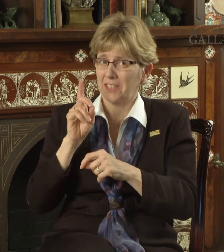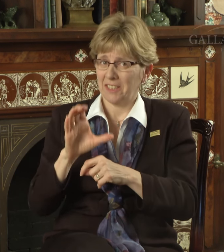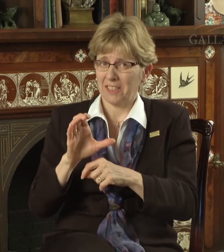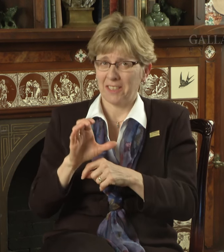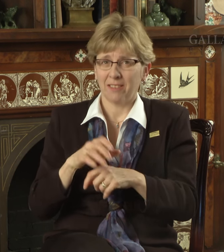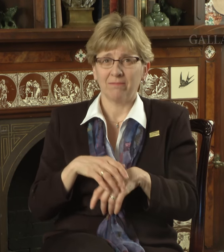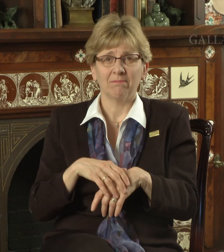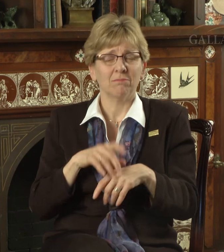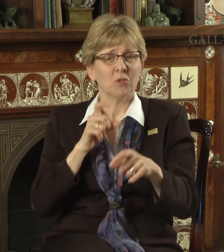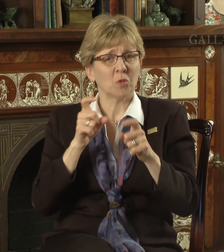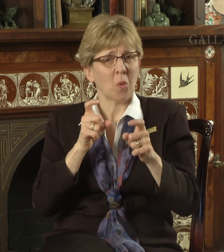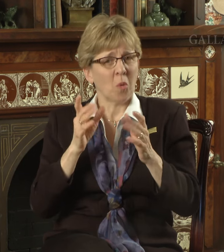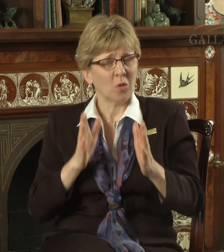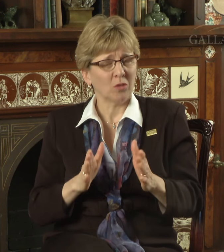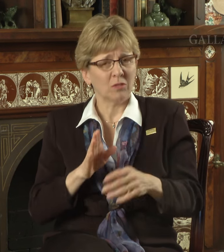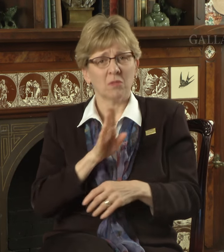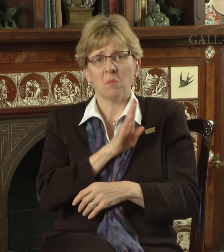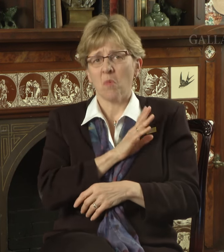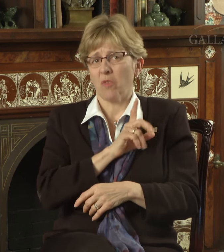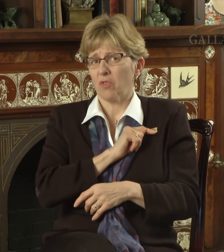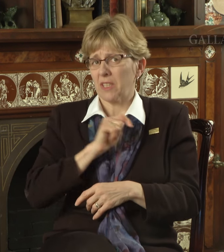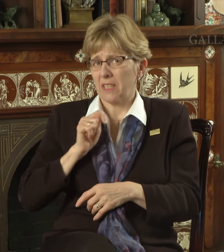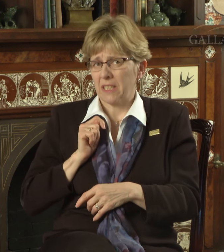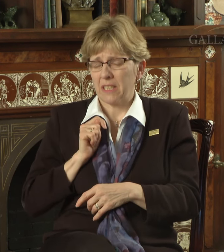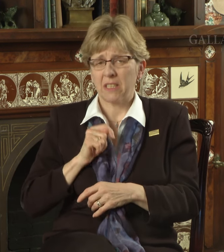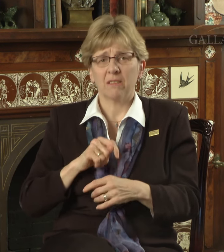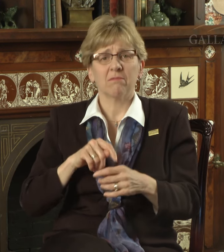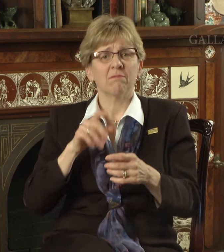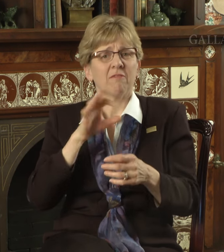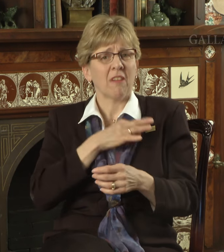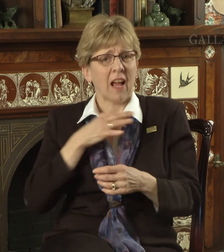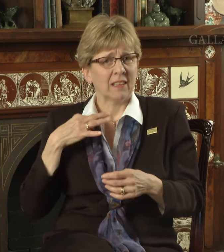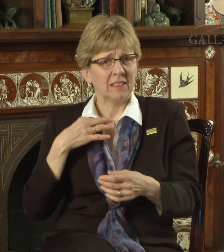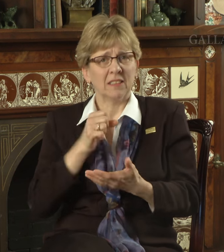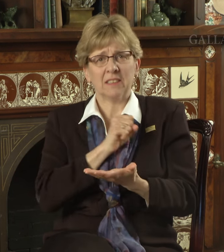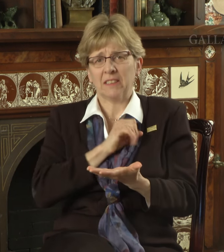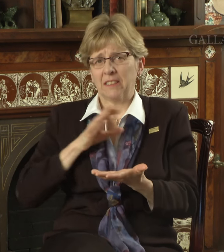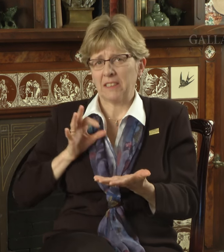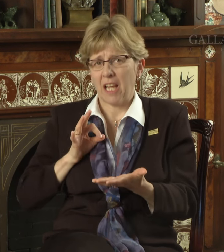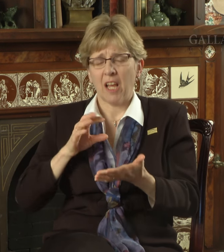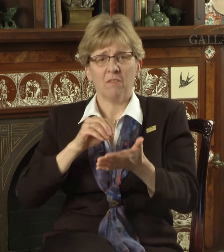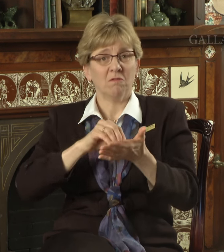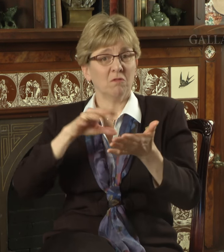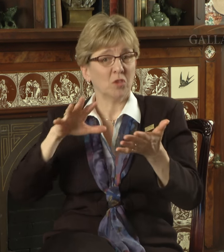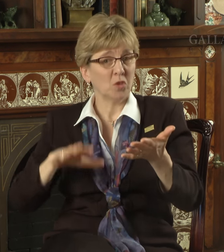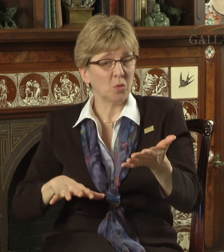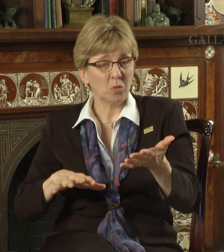donors, the Board of Trustees, faculty, staff, students,